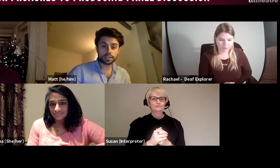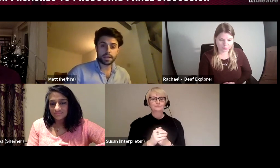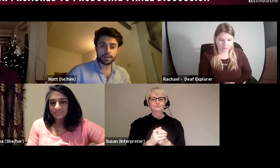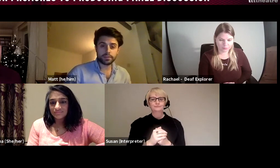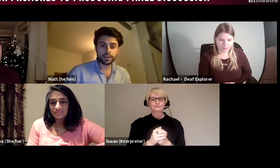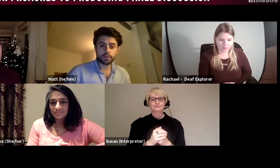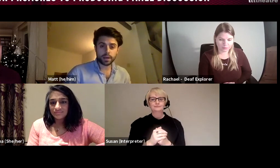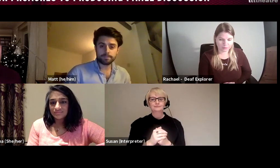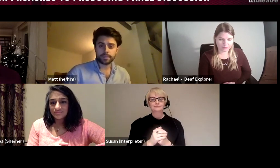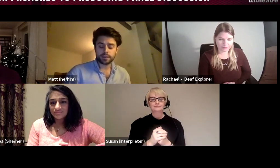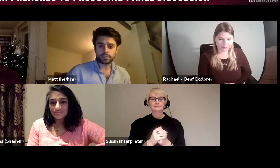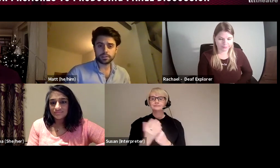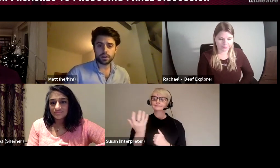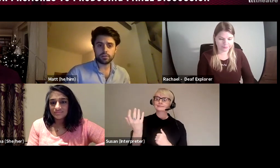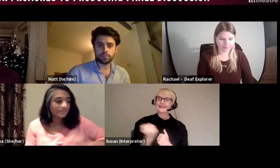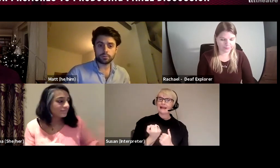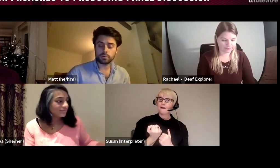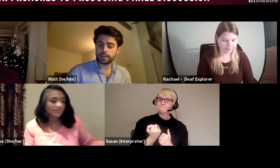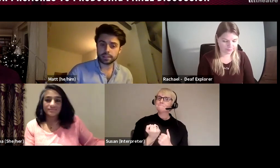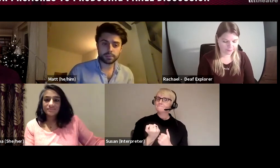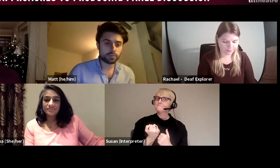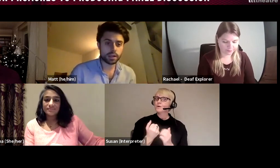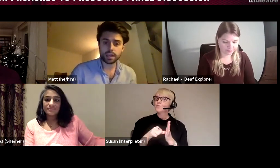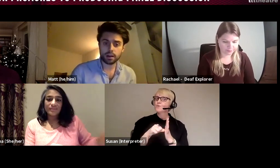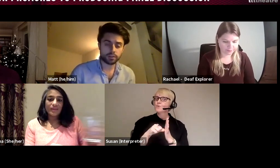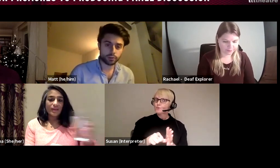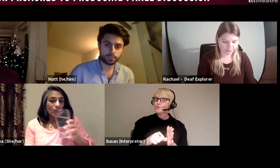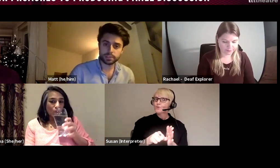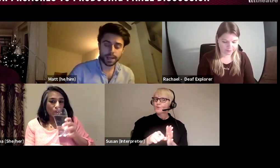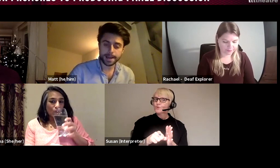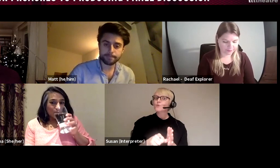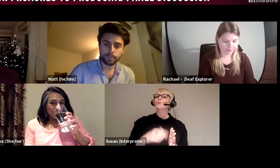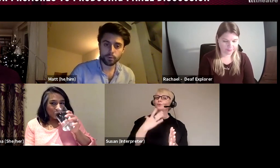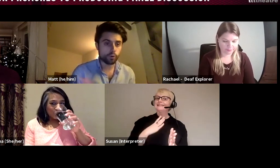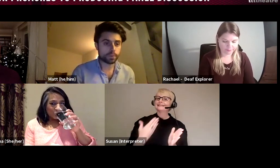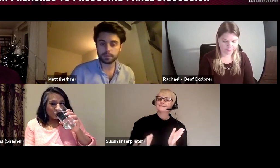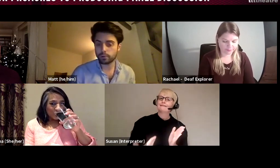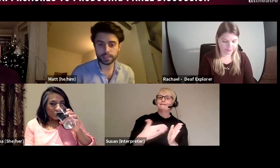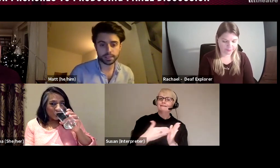to make a living that way. So, you probably need to be working at other jobs, or be supported in